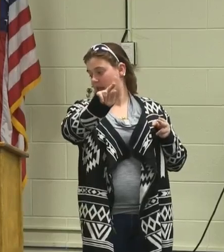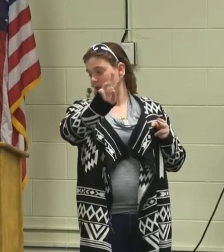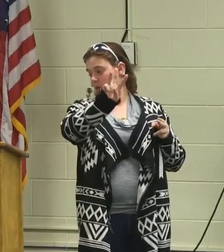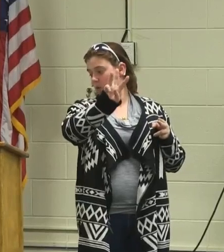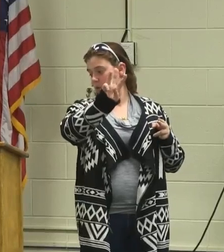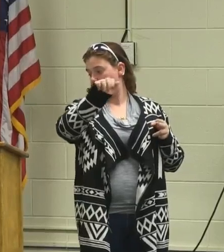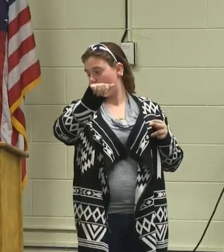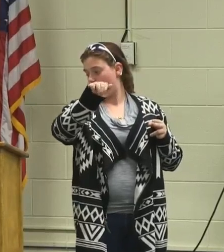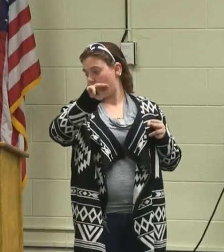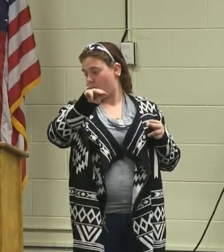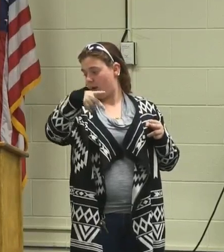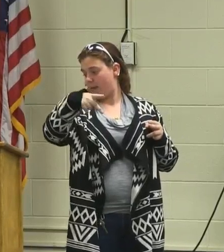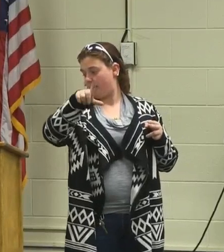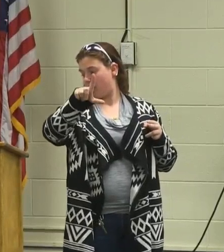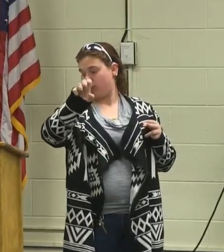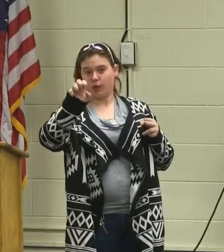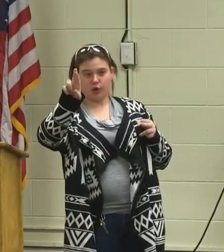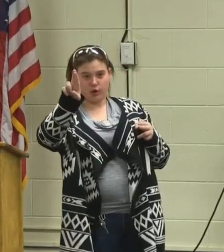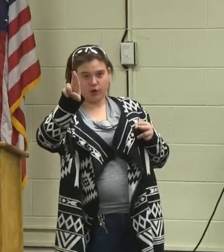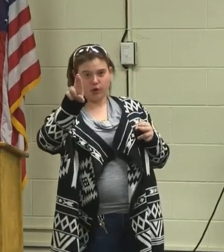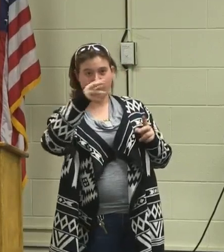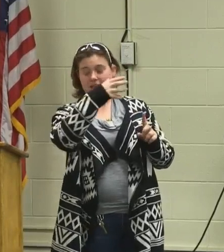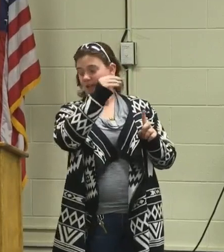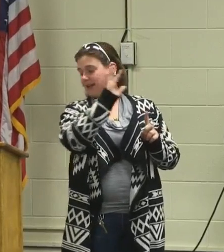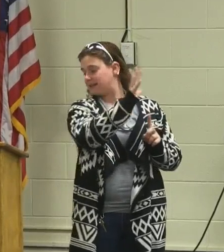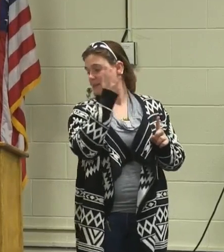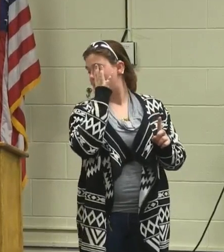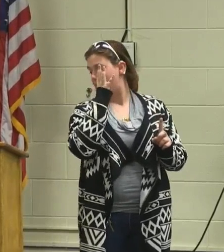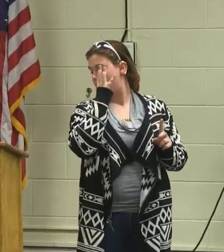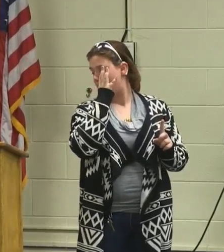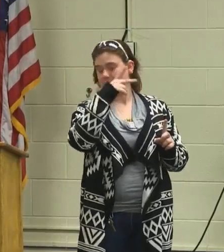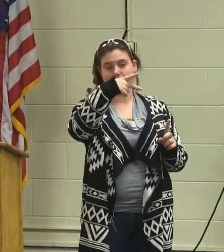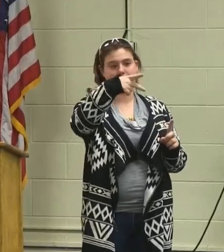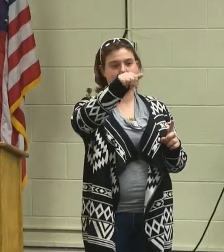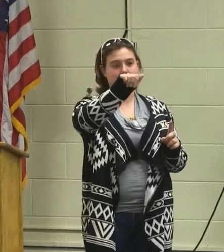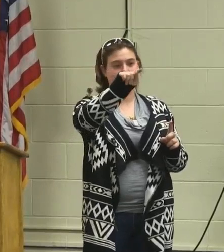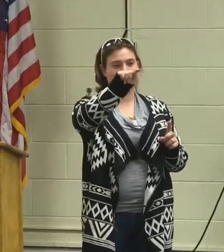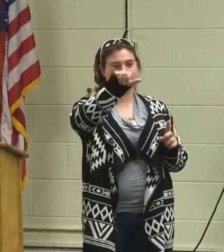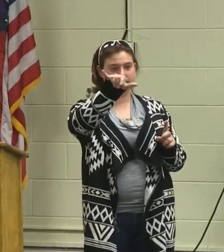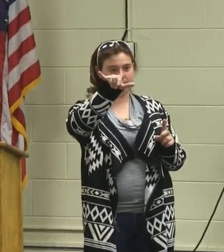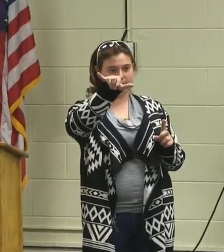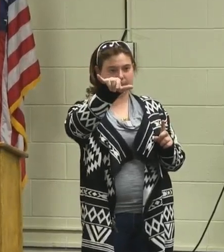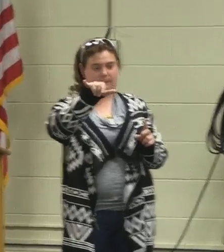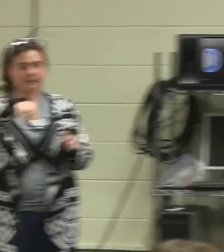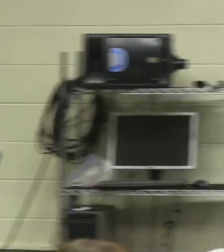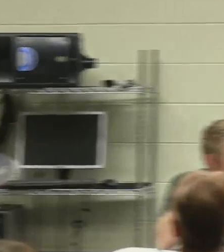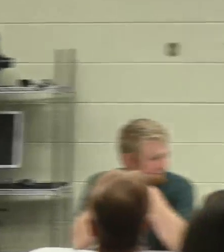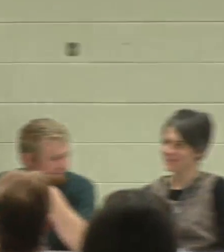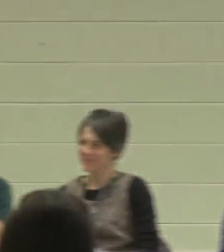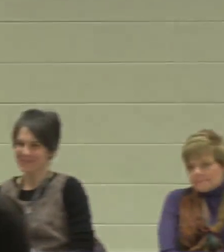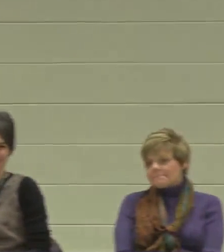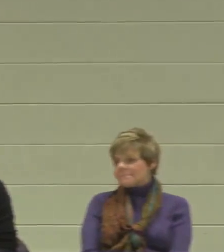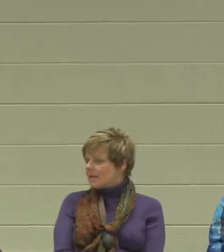Nick Wampler and his mom Patty.